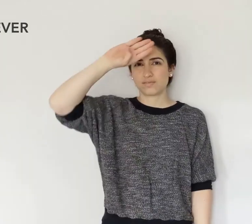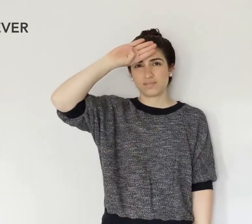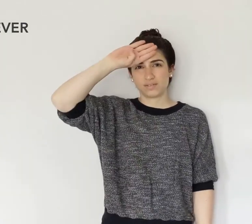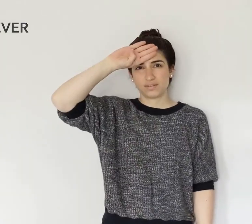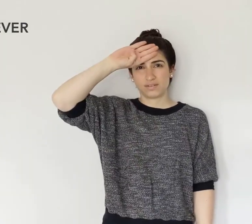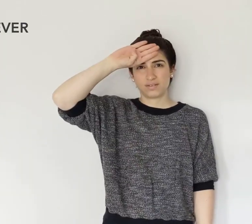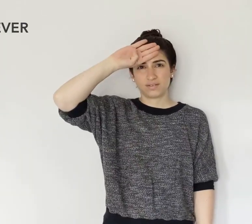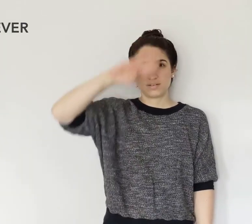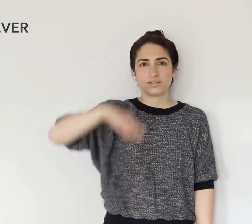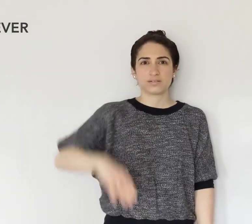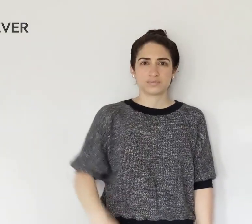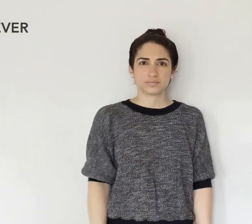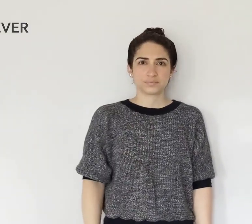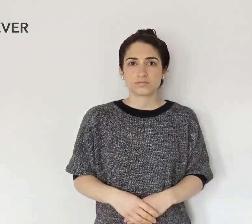FEVER